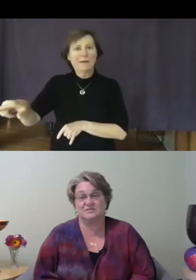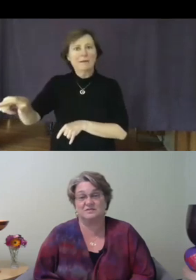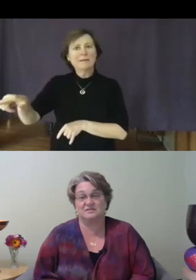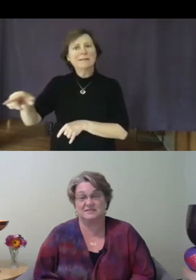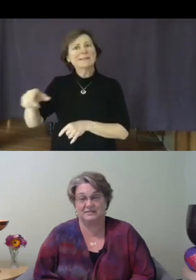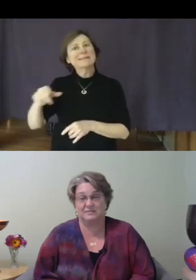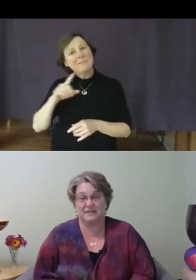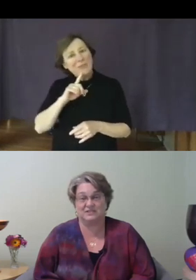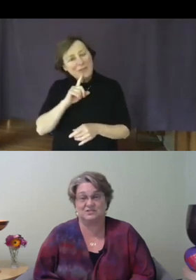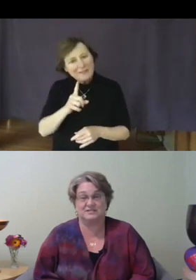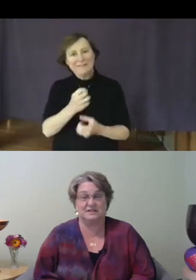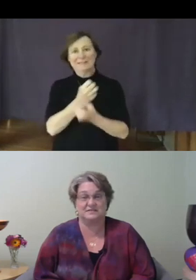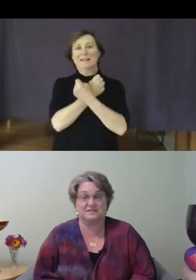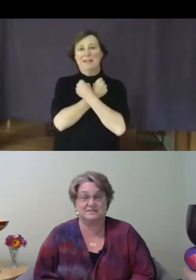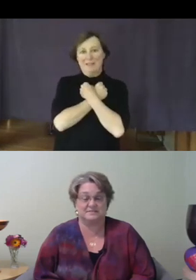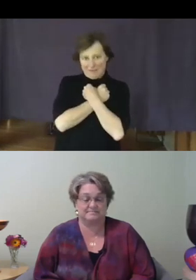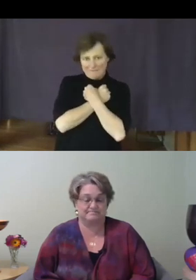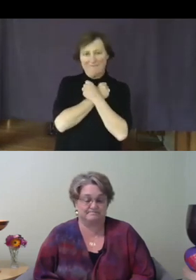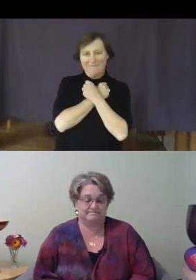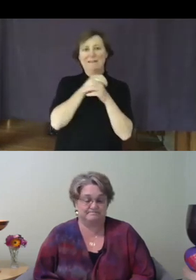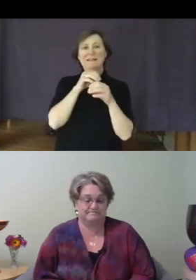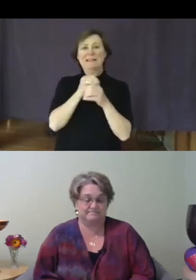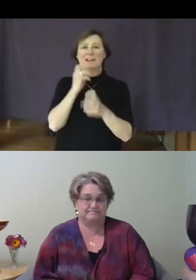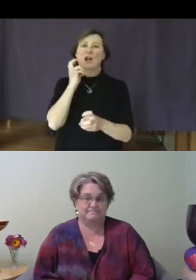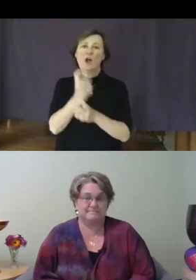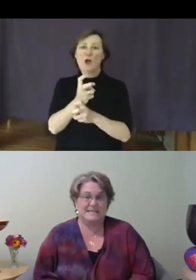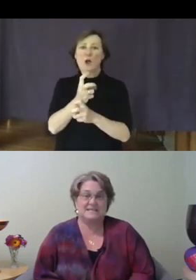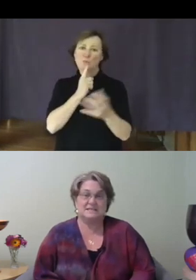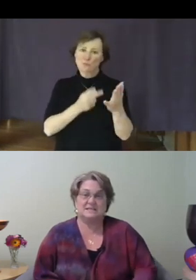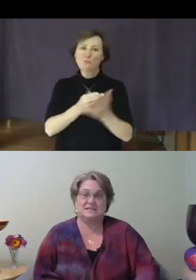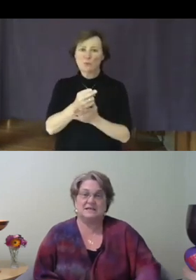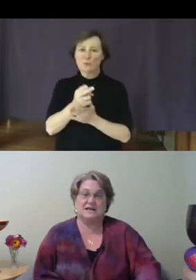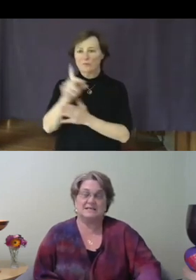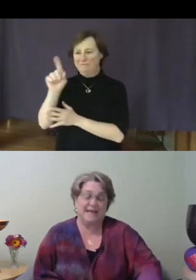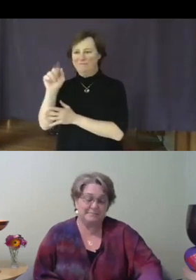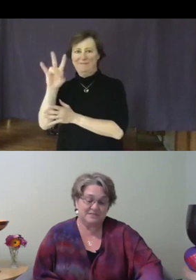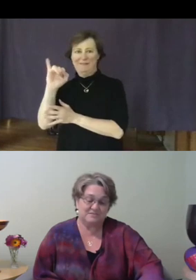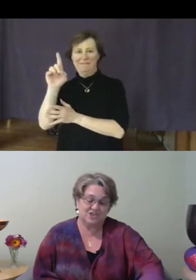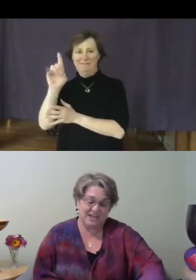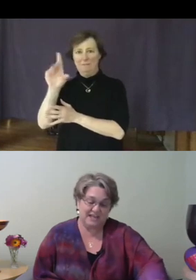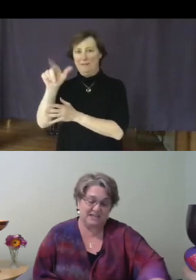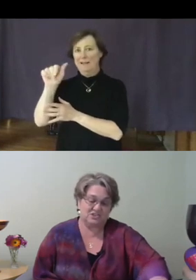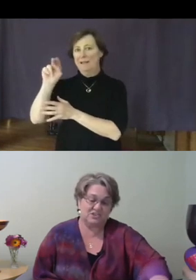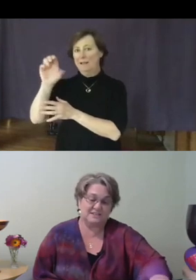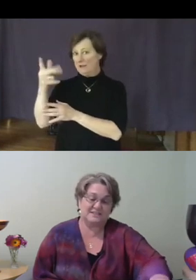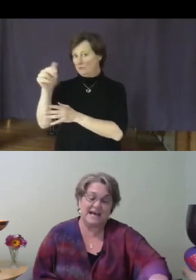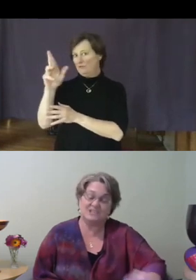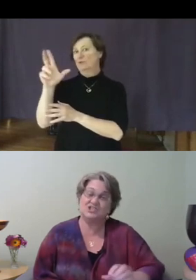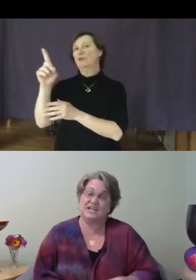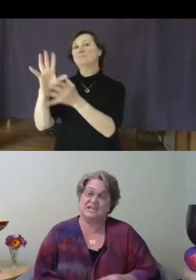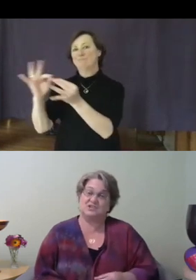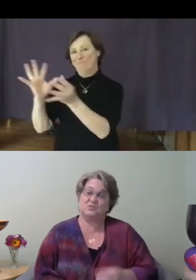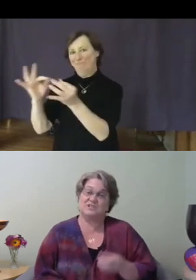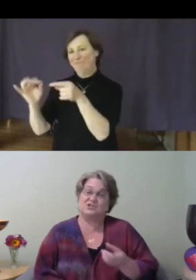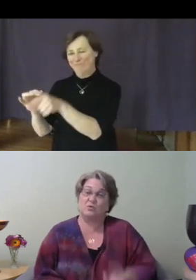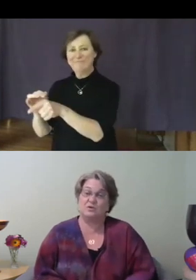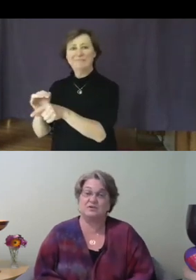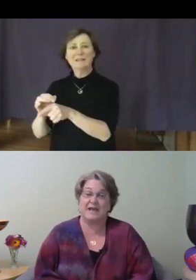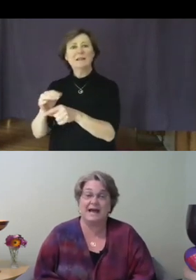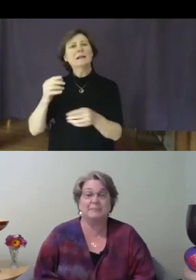David Blanchard tells us. Adaptive change is that change which, in order to happen,